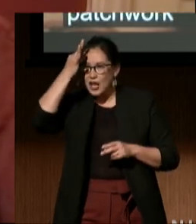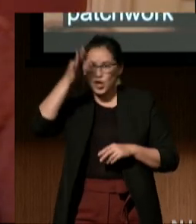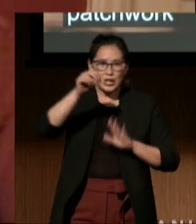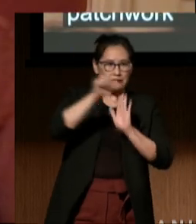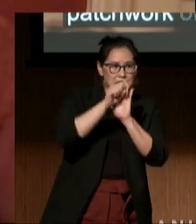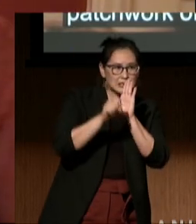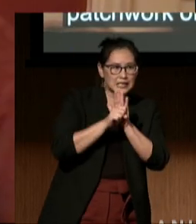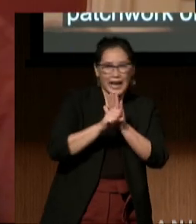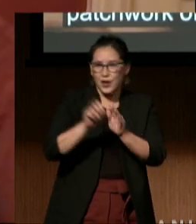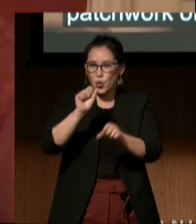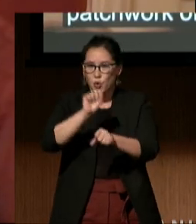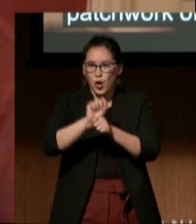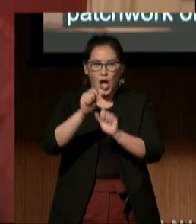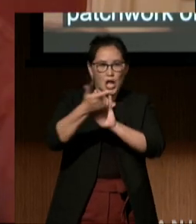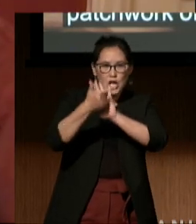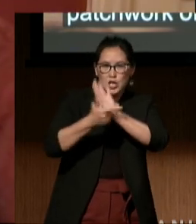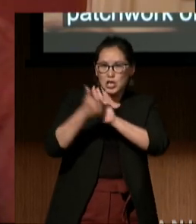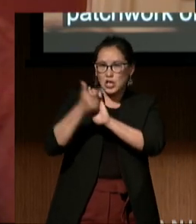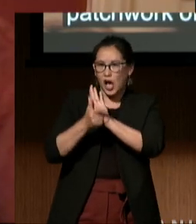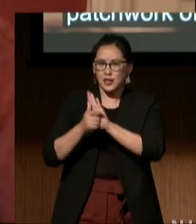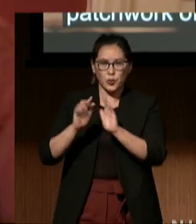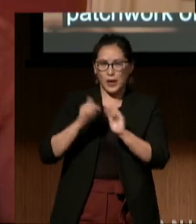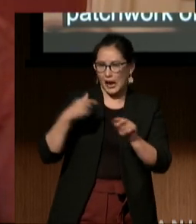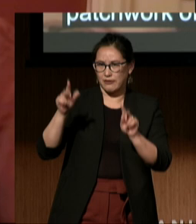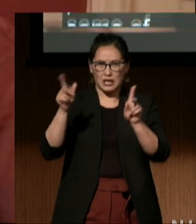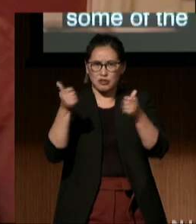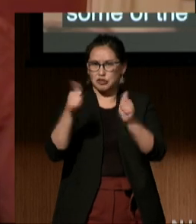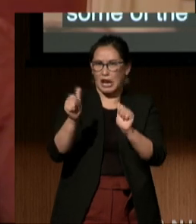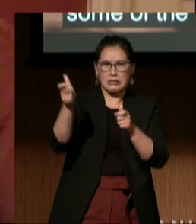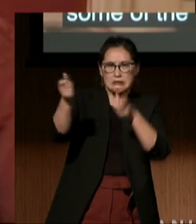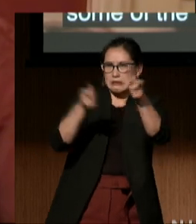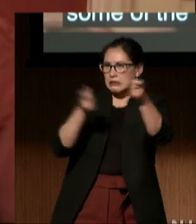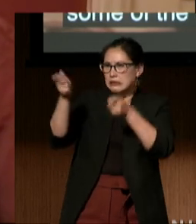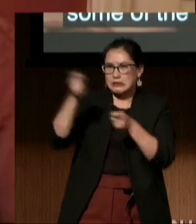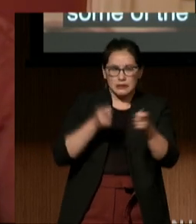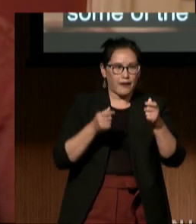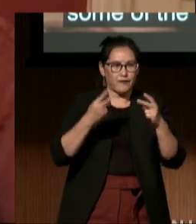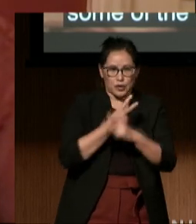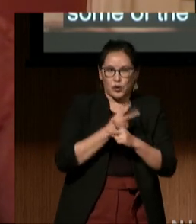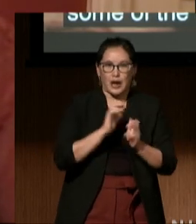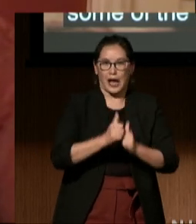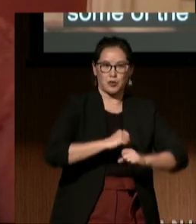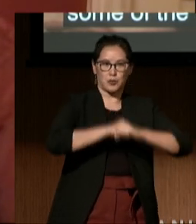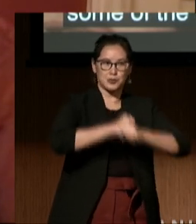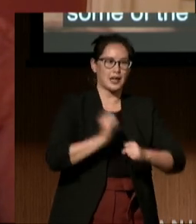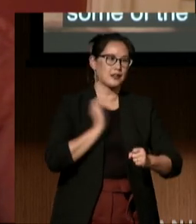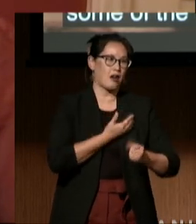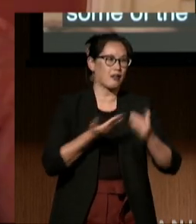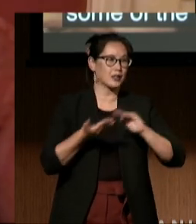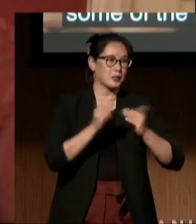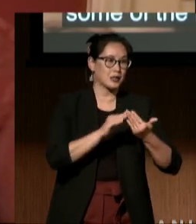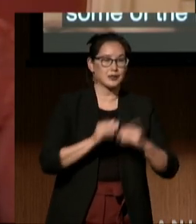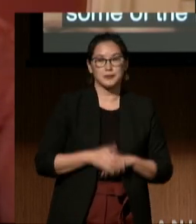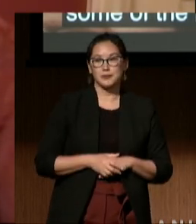impact some of the most marginalized in our communities. As I've worked in policy and politics